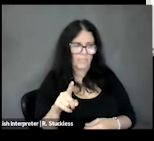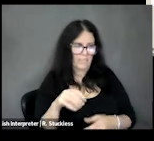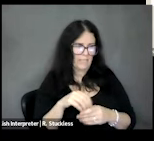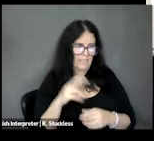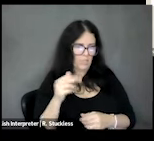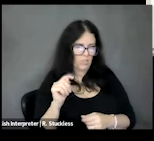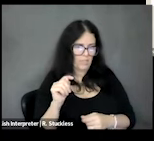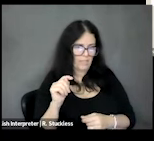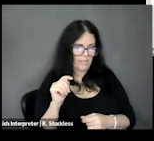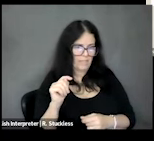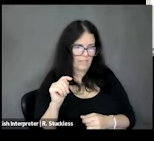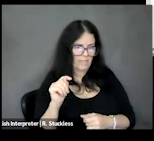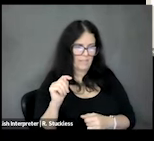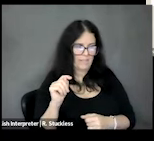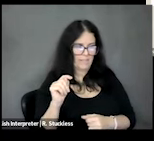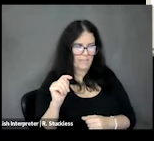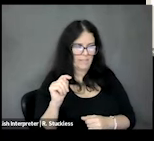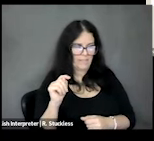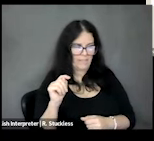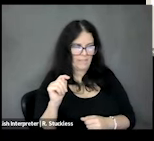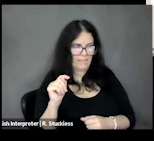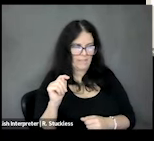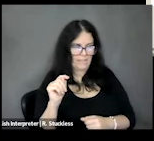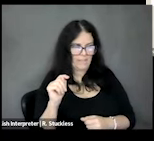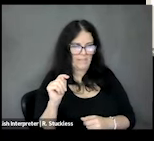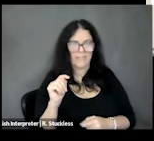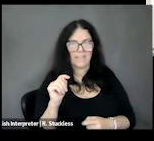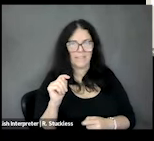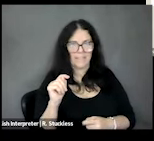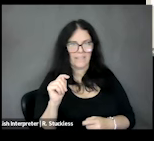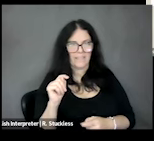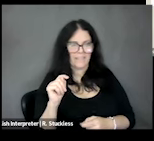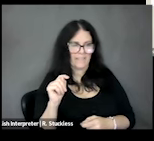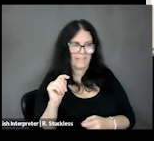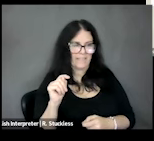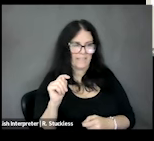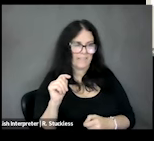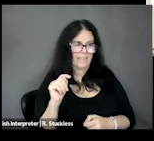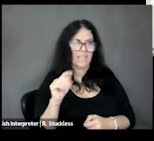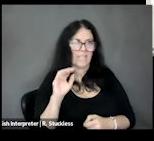see some of them, but not that one specifically. NURIA: Let me go ahead, Julia I'll just message